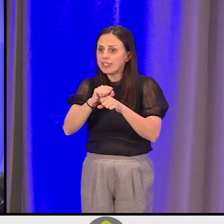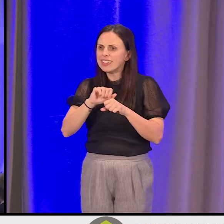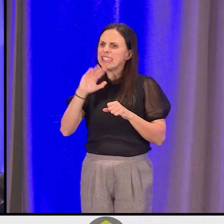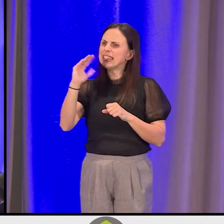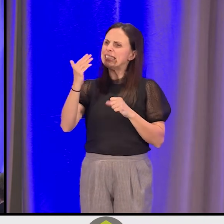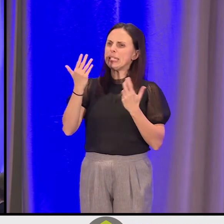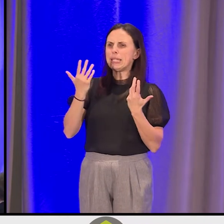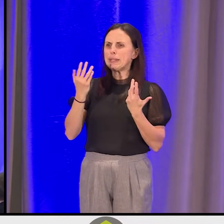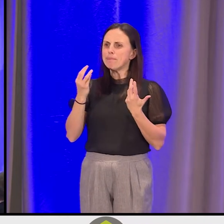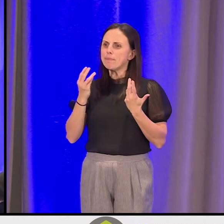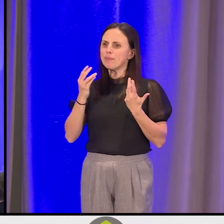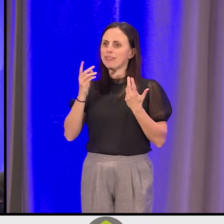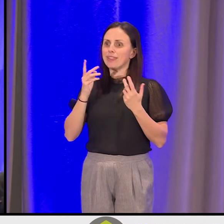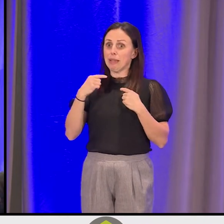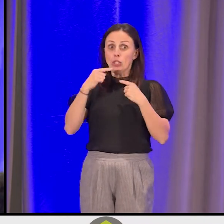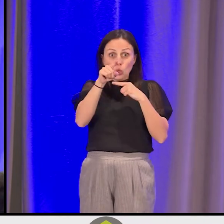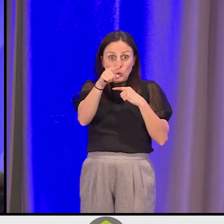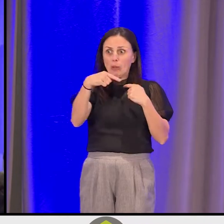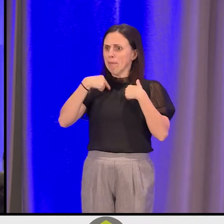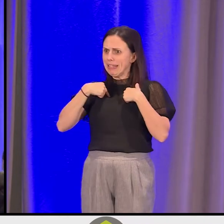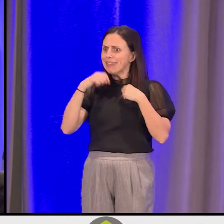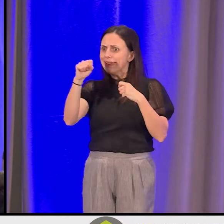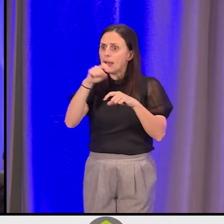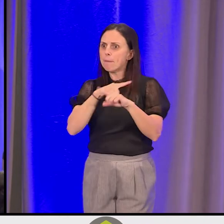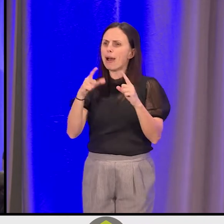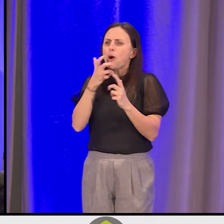a bit of a call back and forth, but it's the warmest sensation.